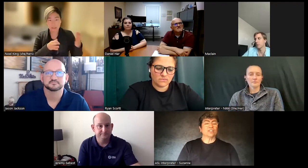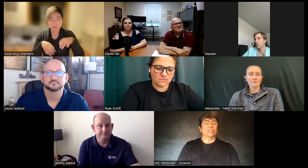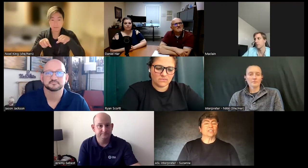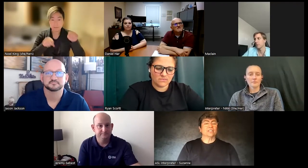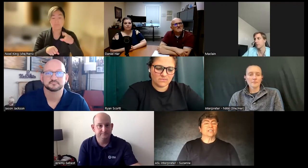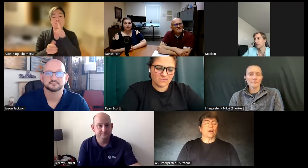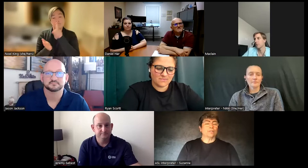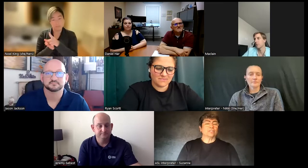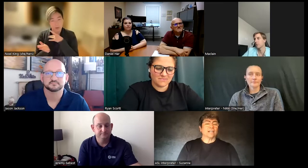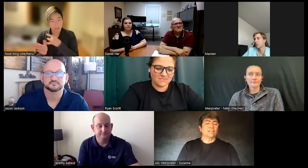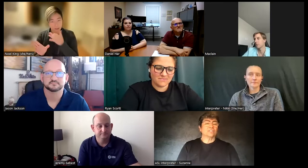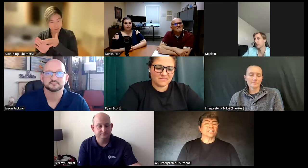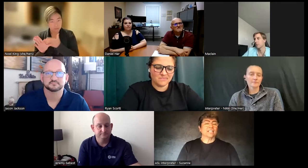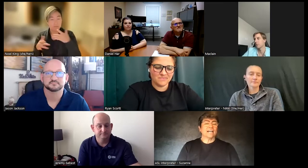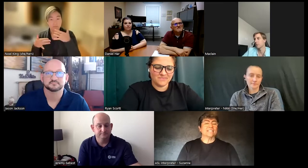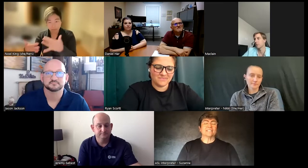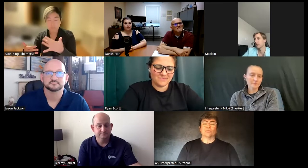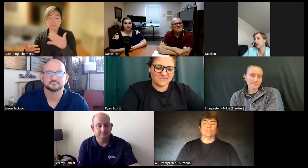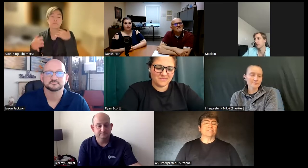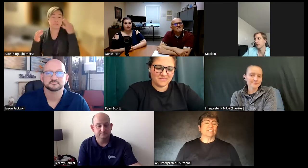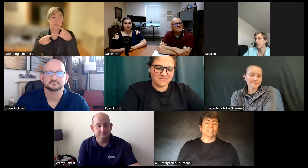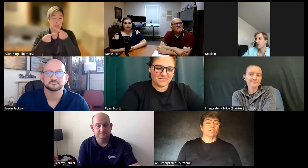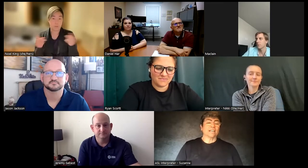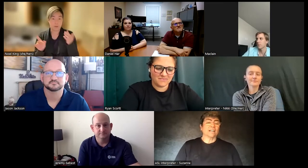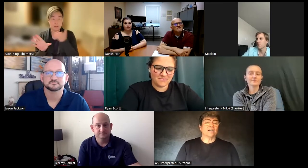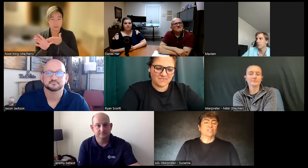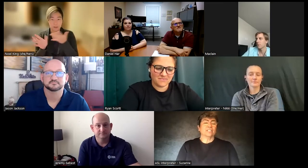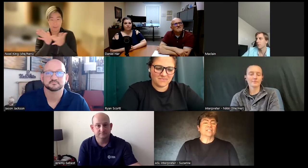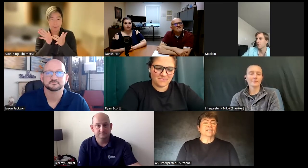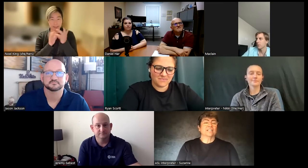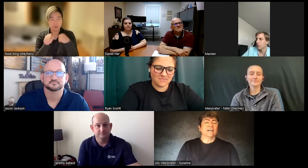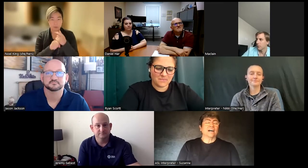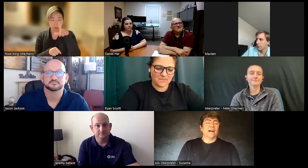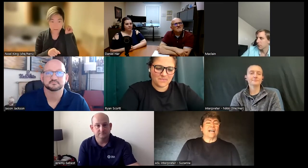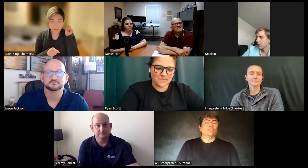I went to psychology classes I really fell in love with psychology I had to